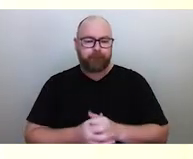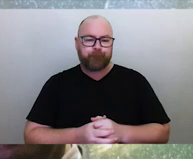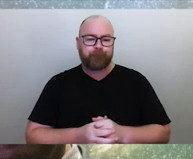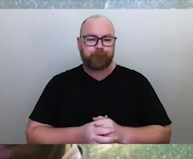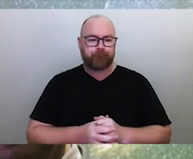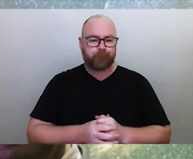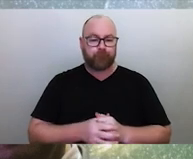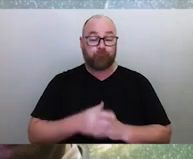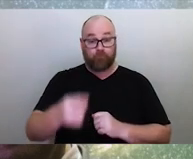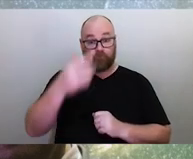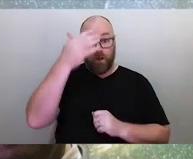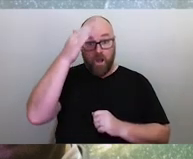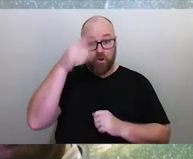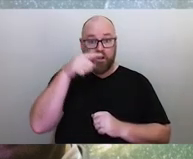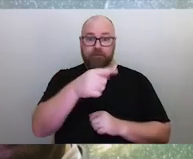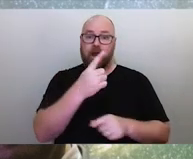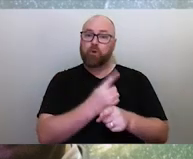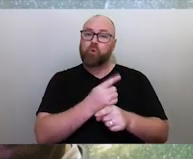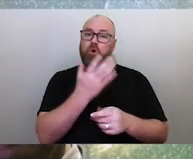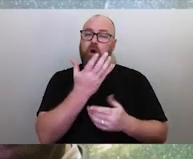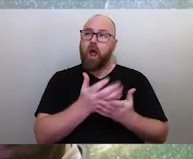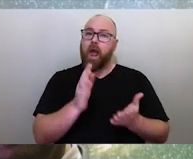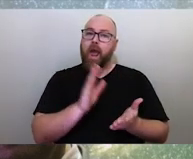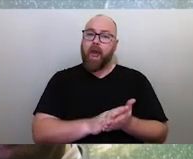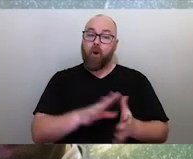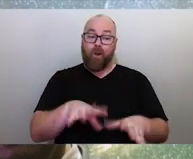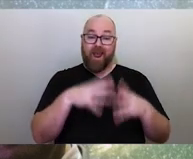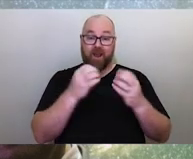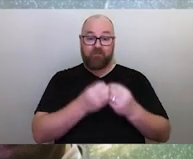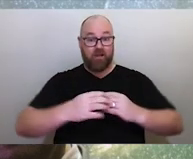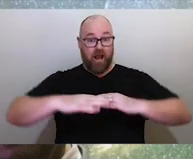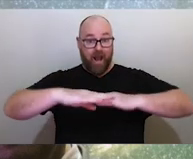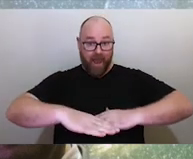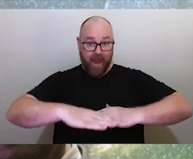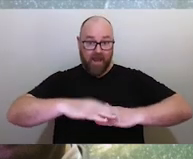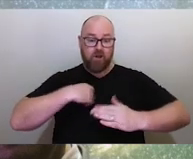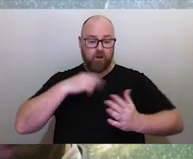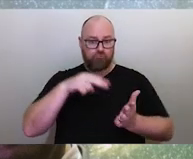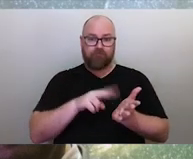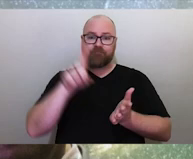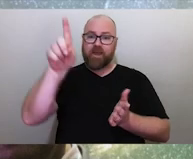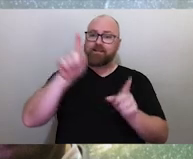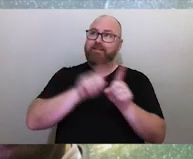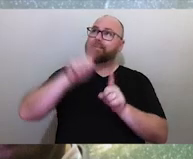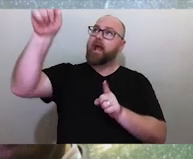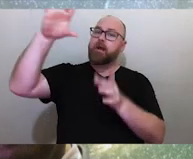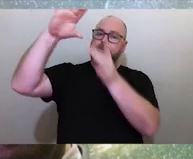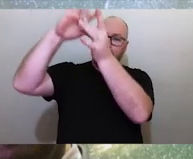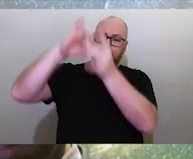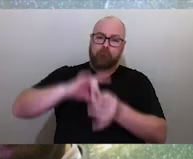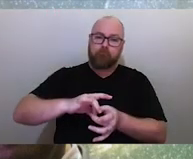And the Elders talk about how everything on the land is reflected in the sky and everything in the sky is reflected on the land.